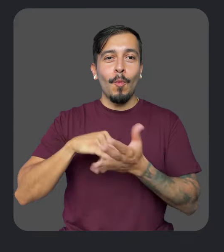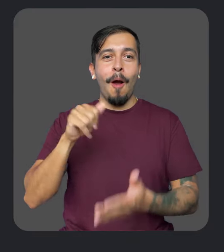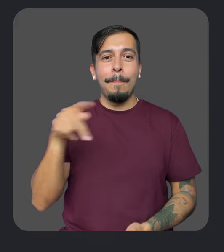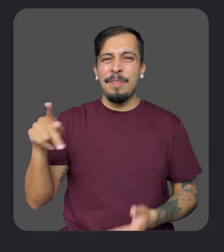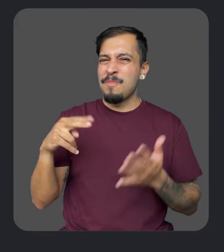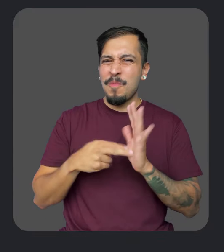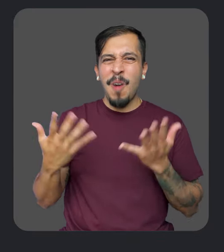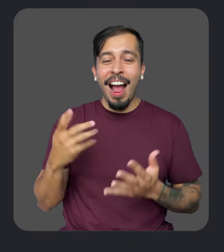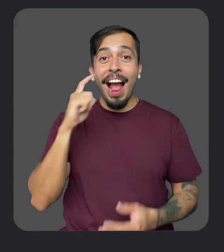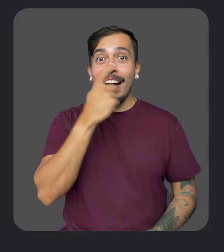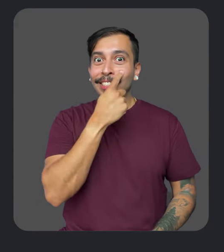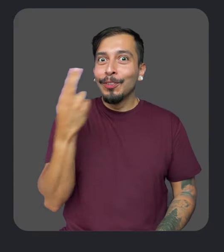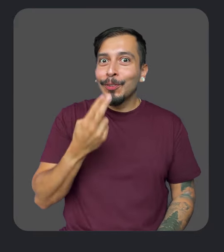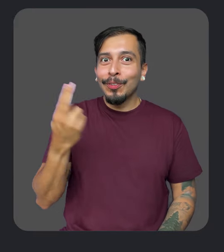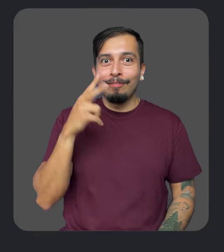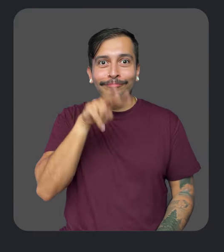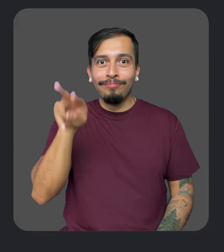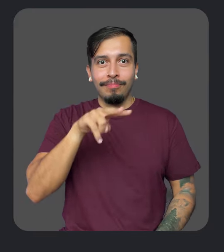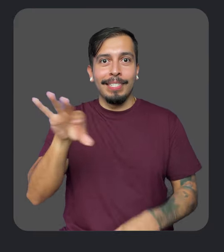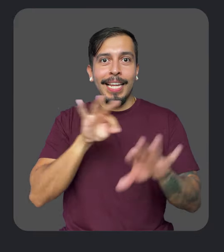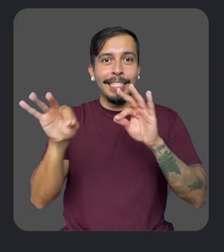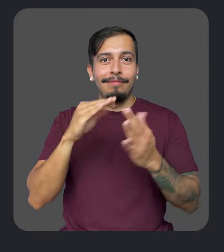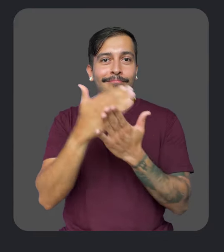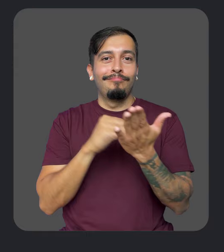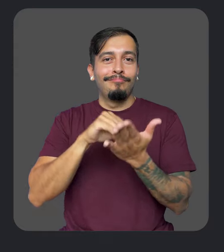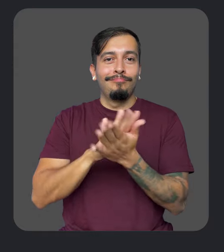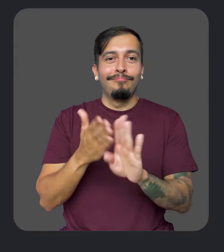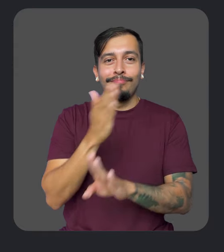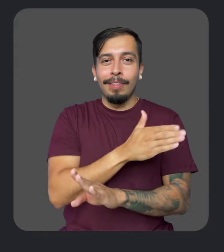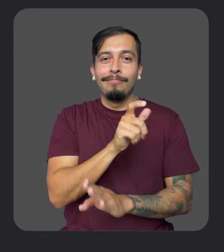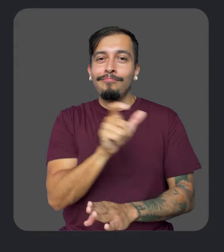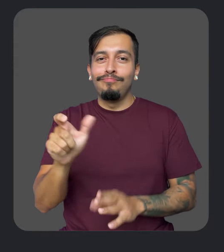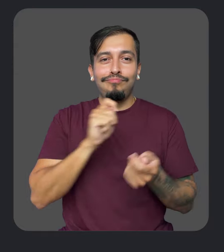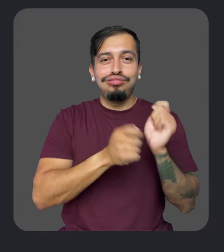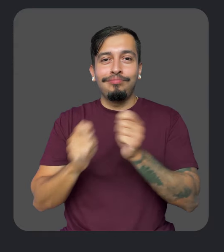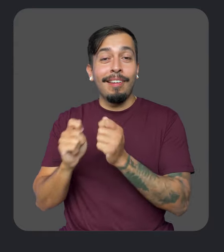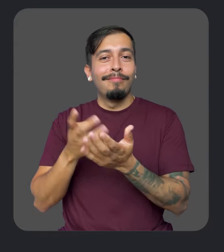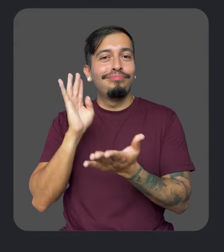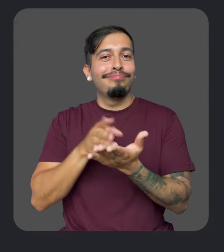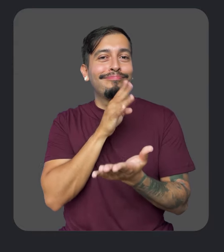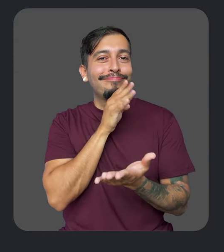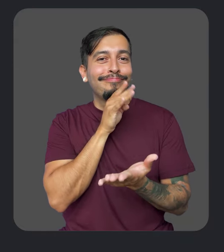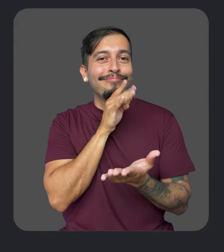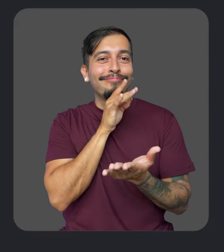Look to Speak enables you to use your eyes to select from a menu of pre-written, customizable phrases and have them spoken aloud.